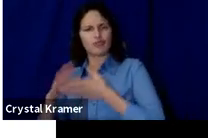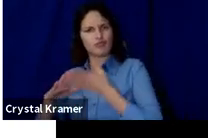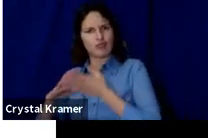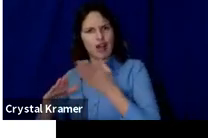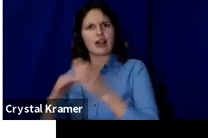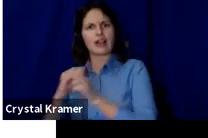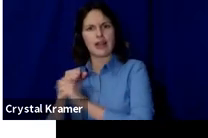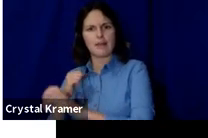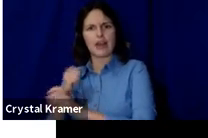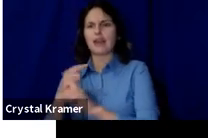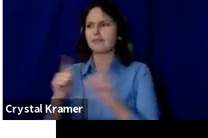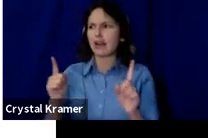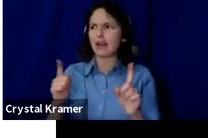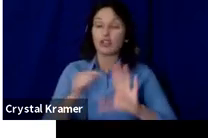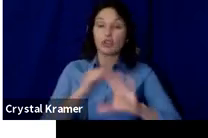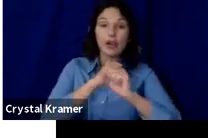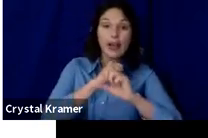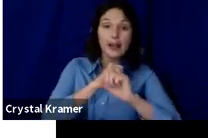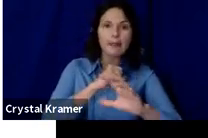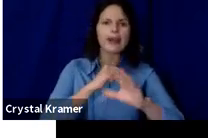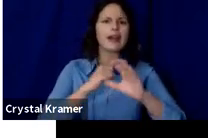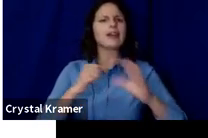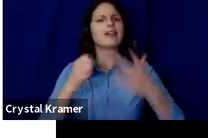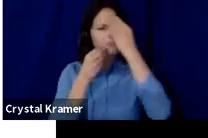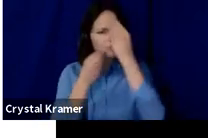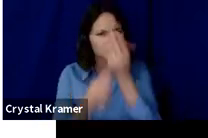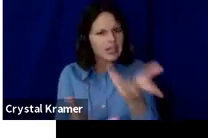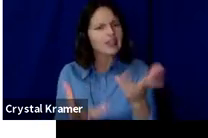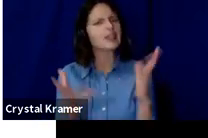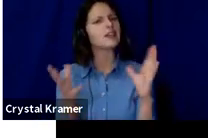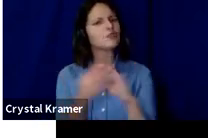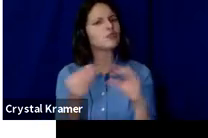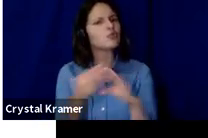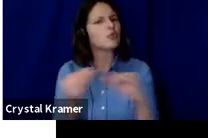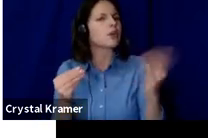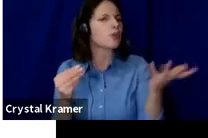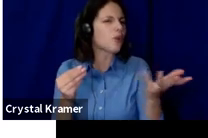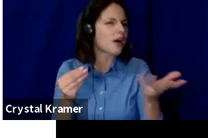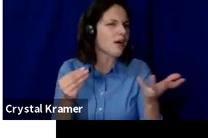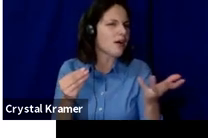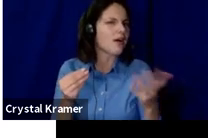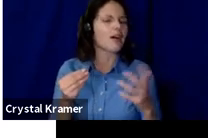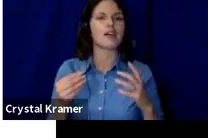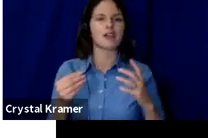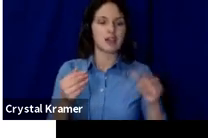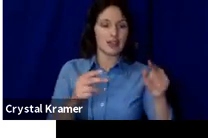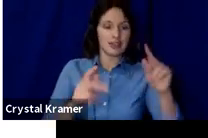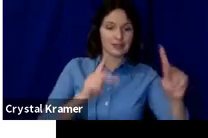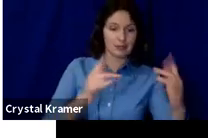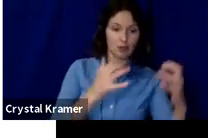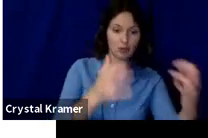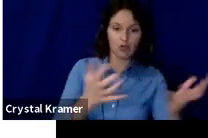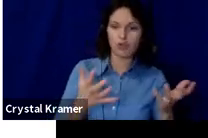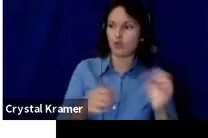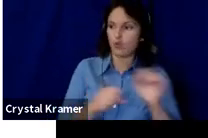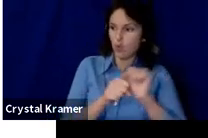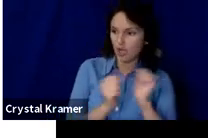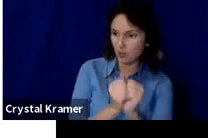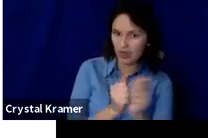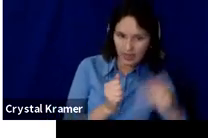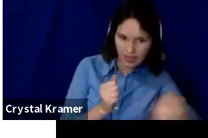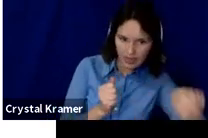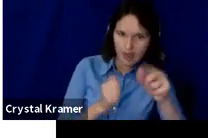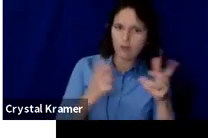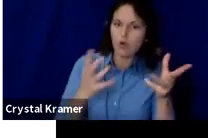people who are working with you or who you want to experience your work?